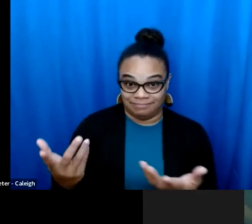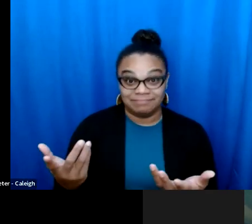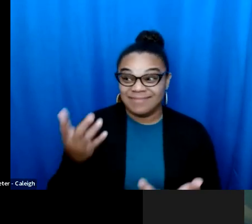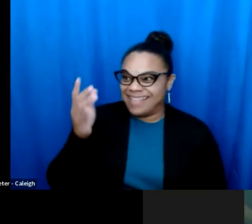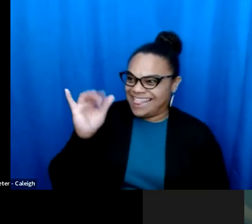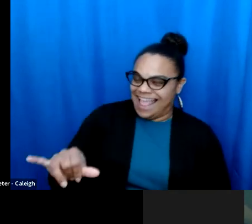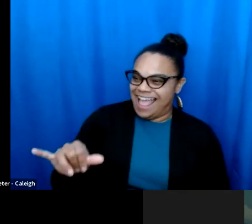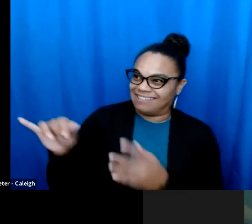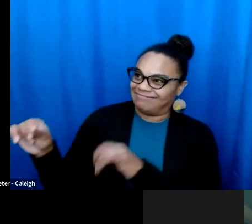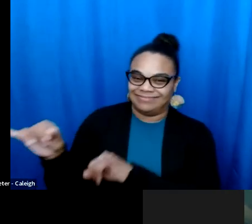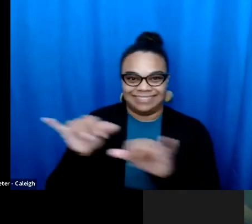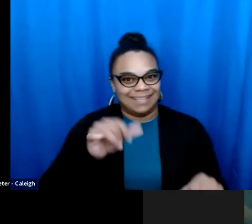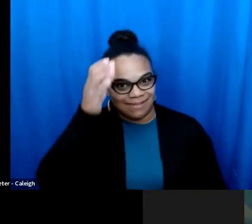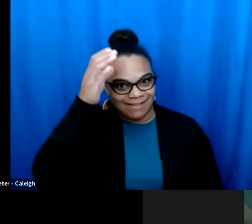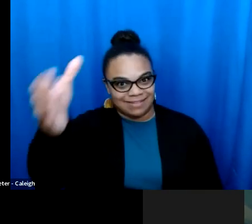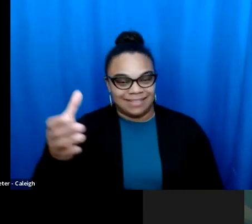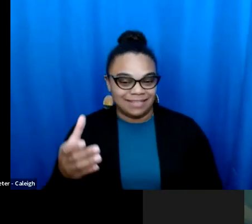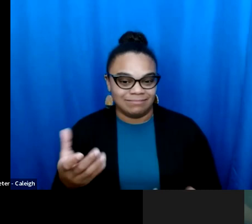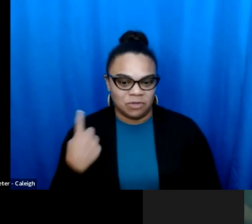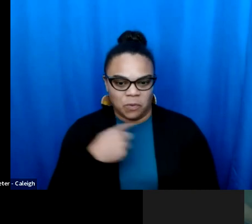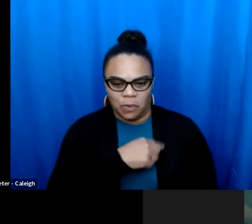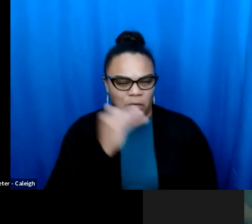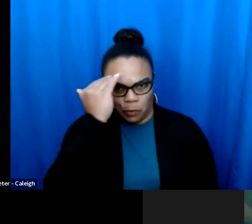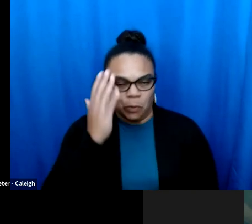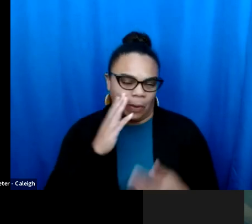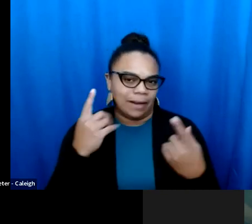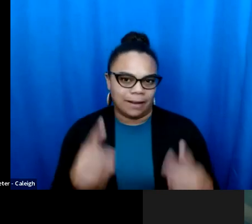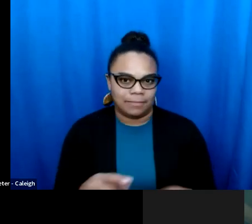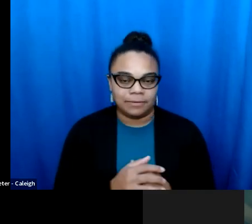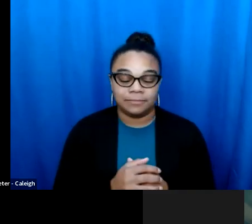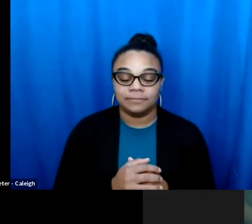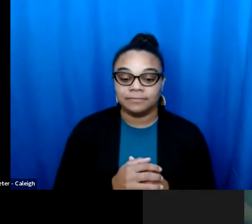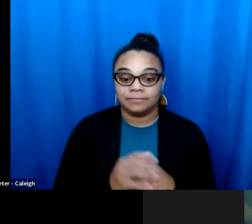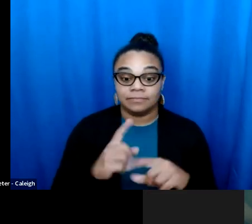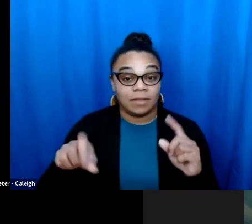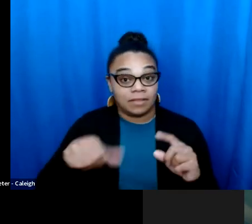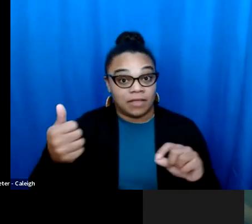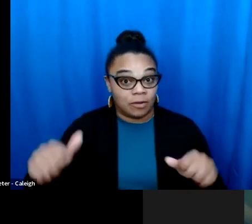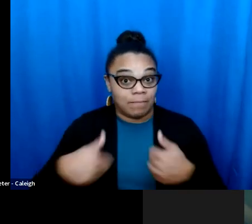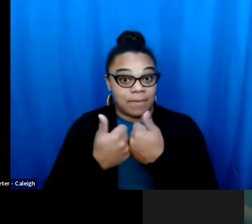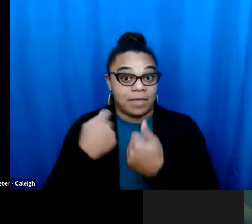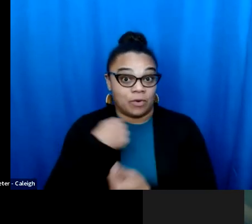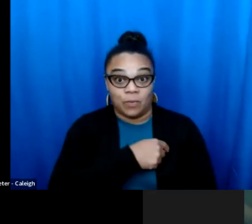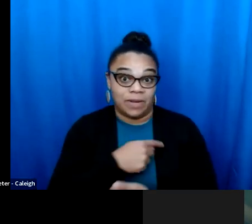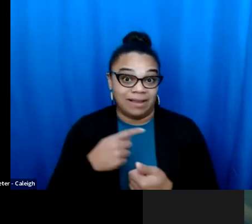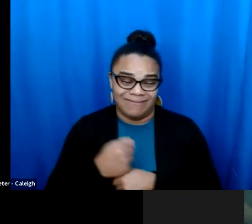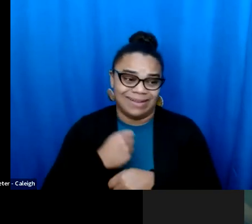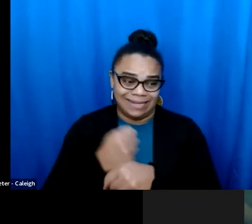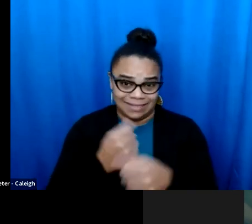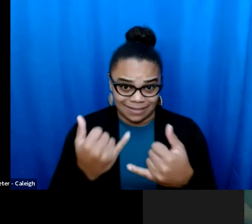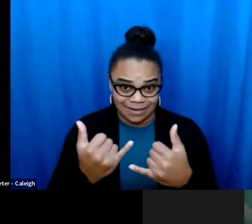flowers, but you cannot stop spring from coming. And that's what this moment was really about to me and Moment was really about to me, and to us was a movement that's sad. to us was